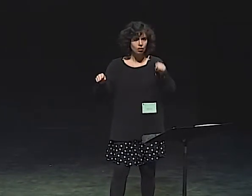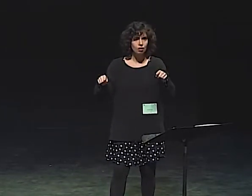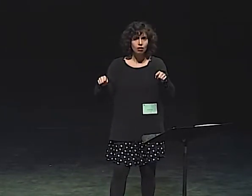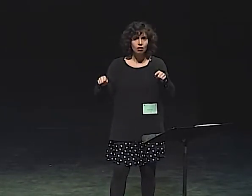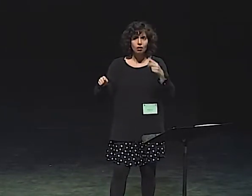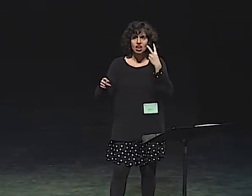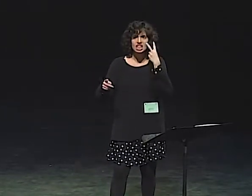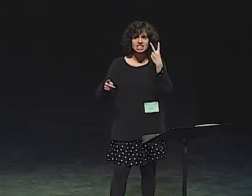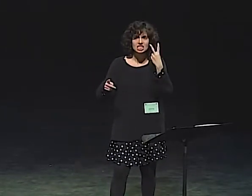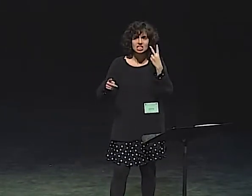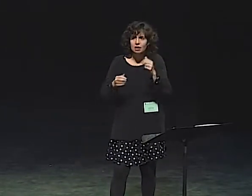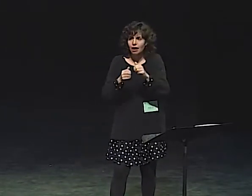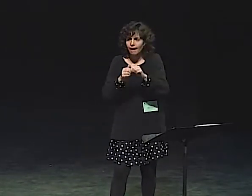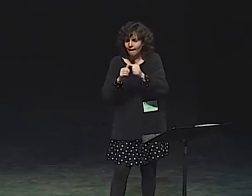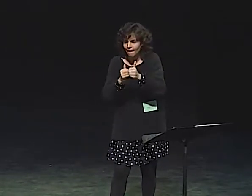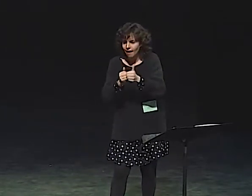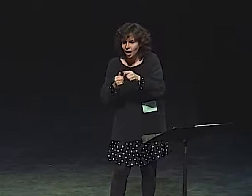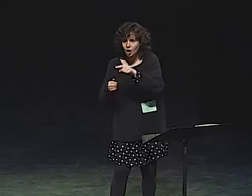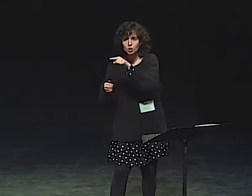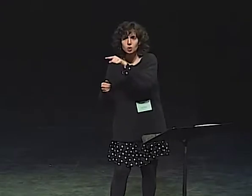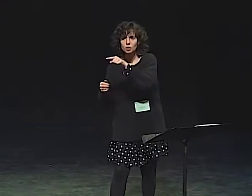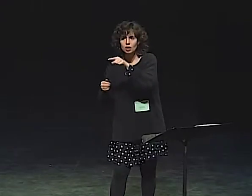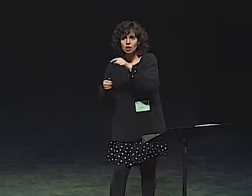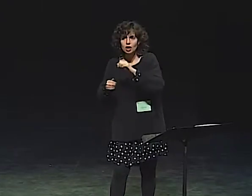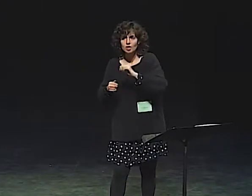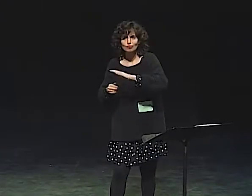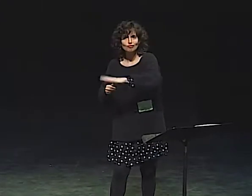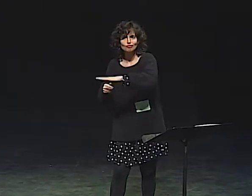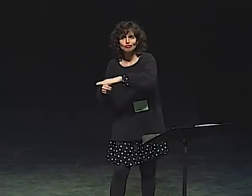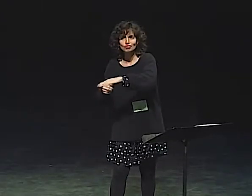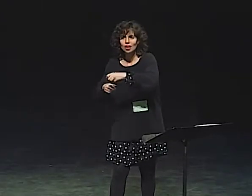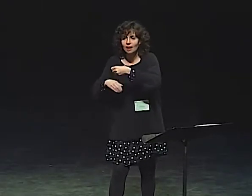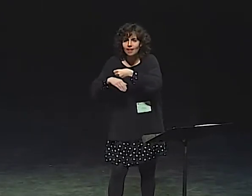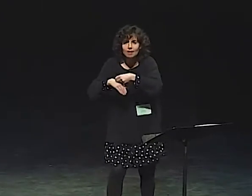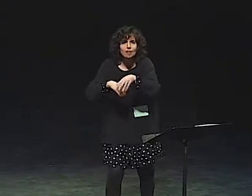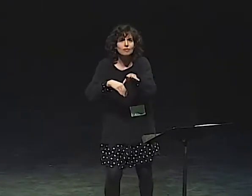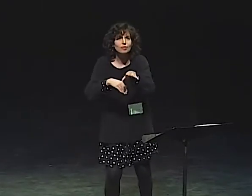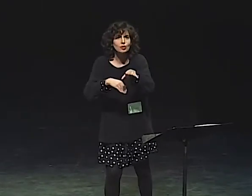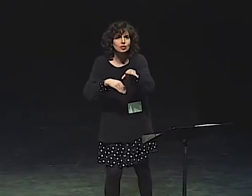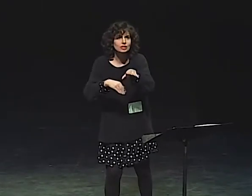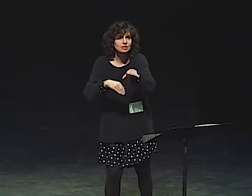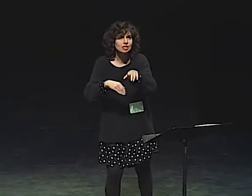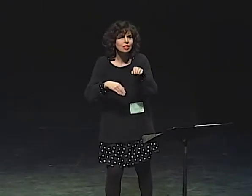NOW, WHY IS THAT IMPORTANT THAT THE AUDIENCE SEE BOTH THE CHARACTER AND THE INNER CHILD?